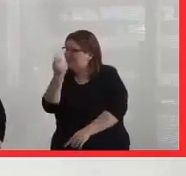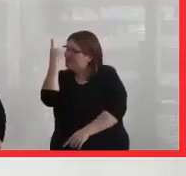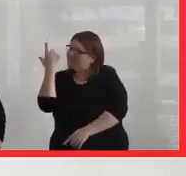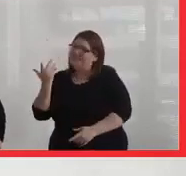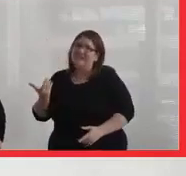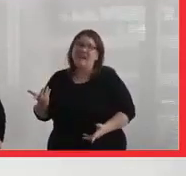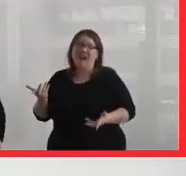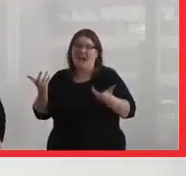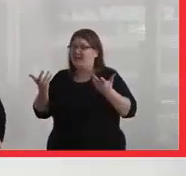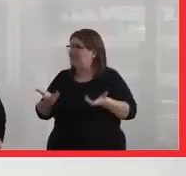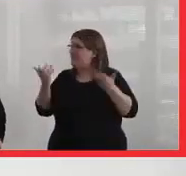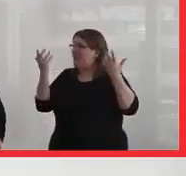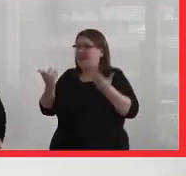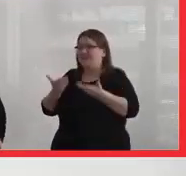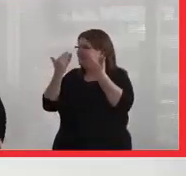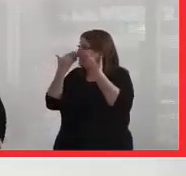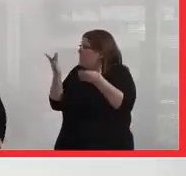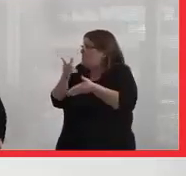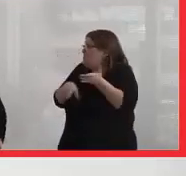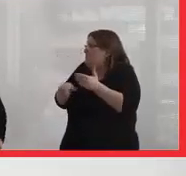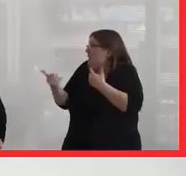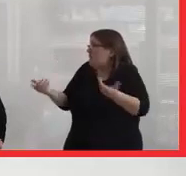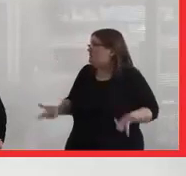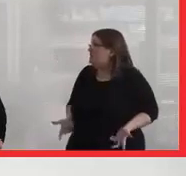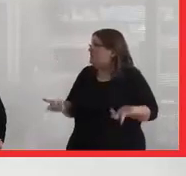I don't know what else to do.